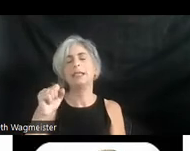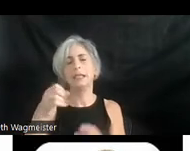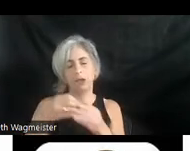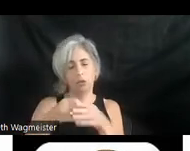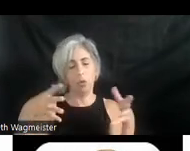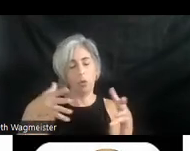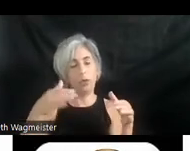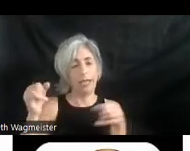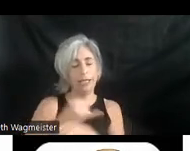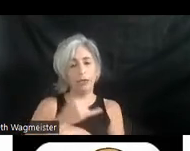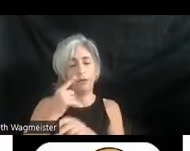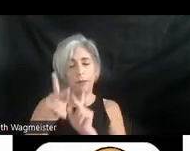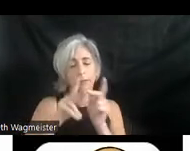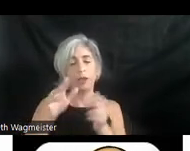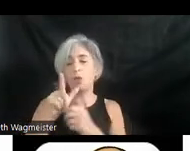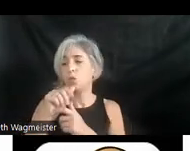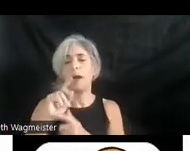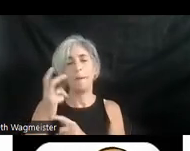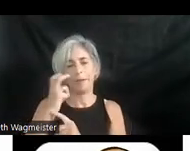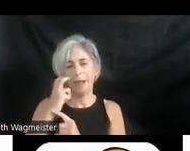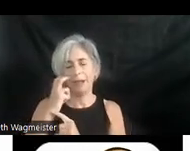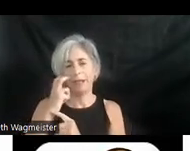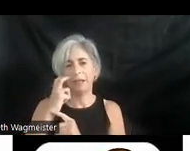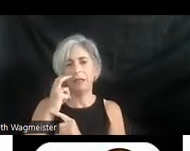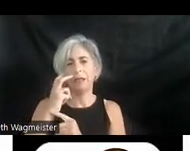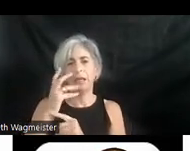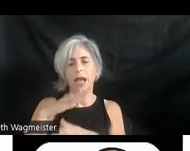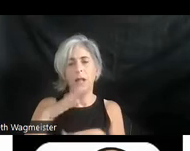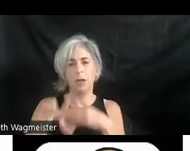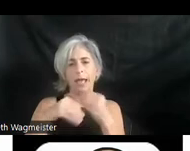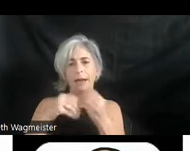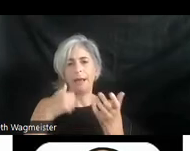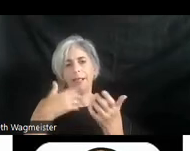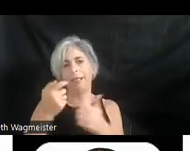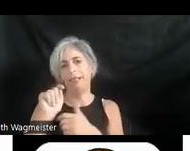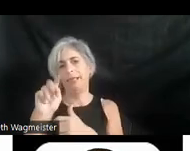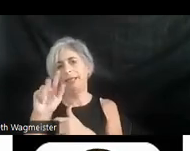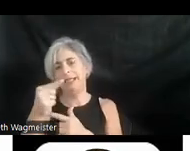for people who are blind. And I'm going to put in my other little tag here. There's a